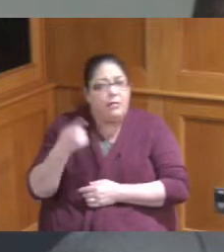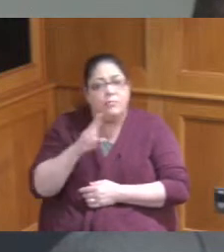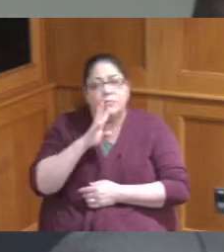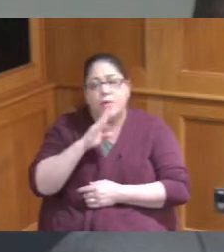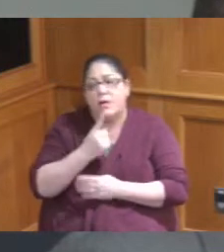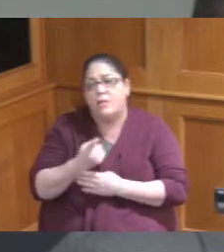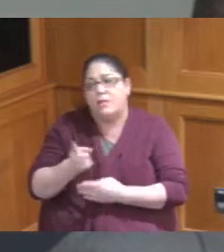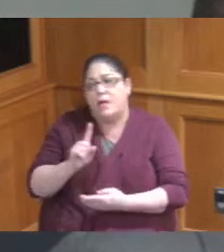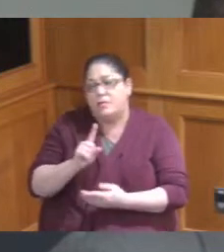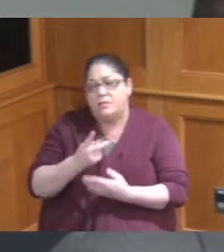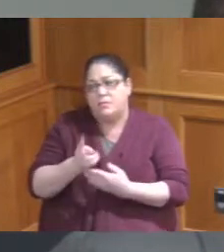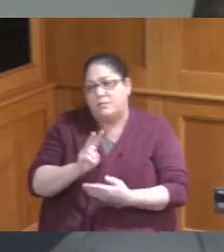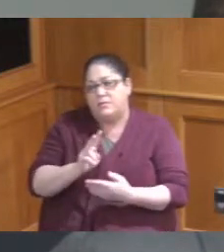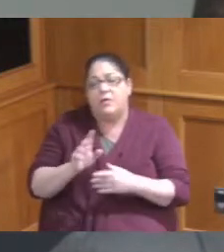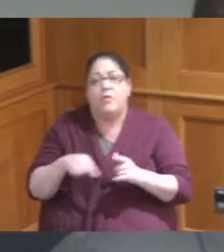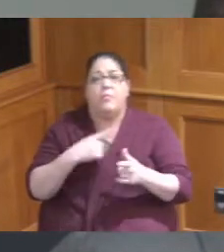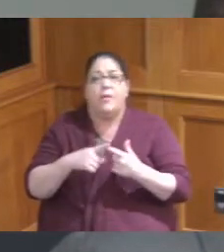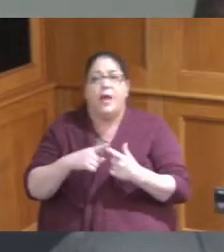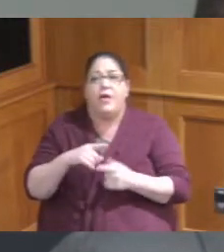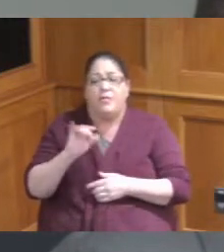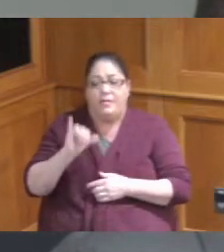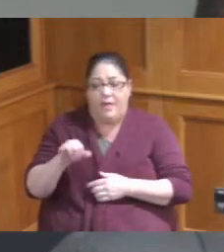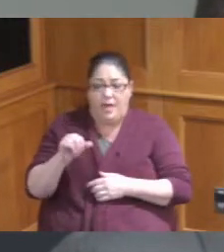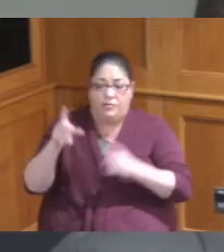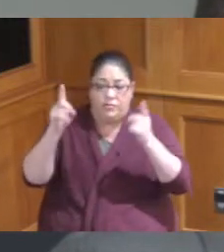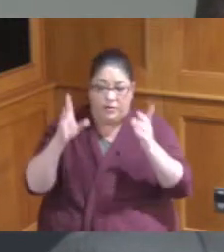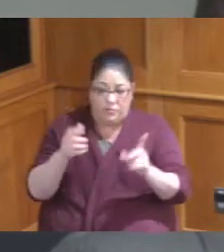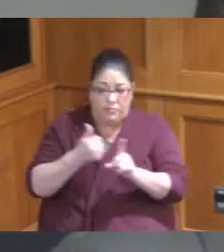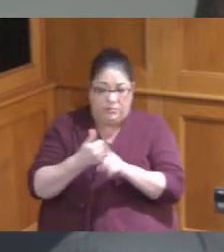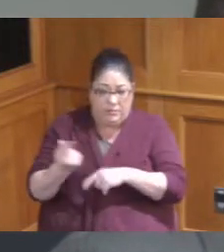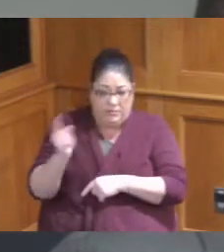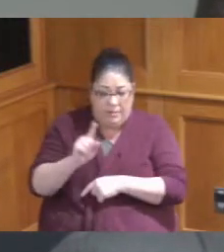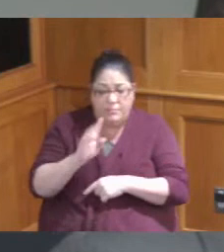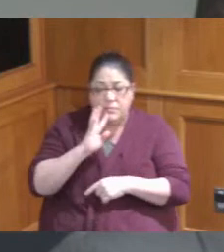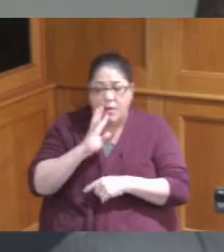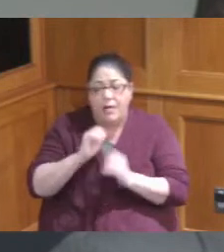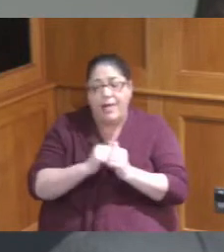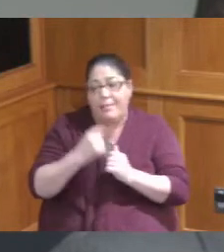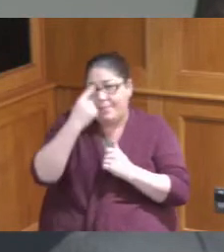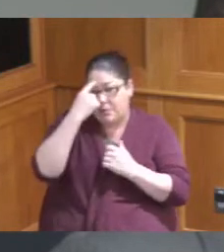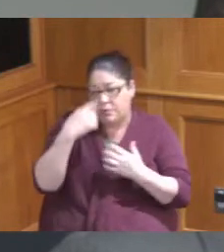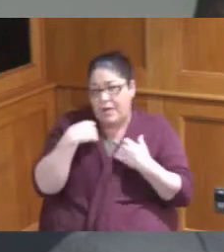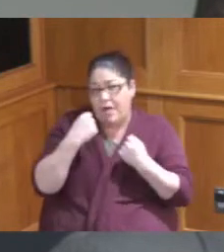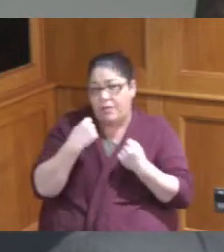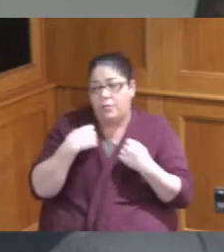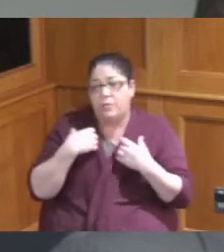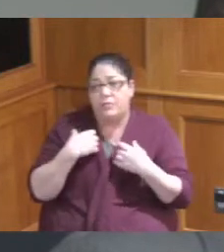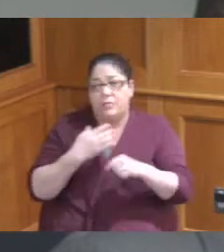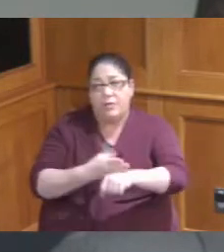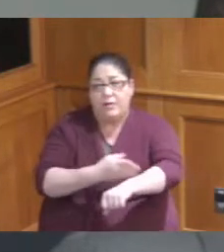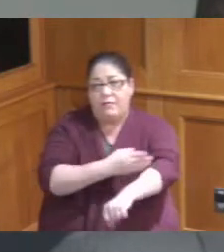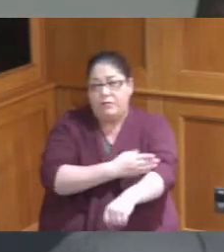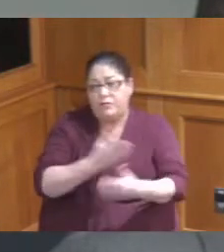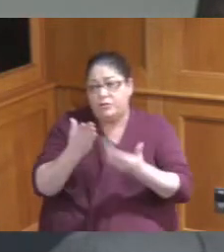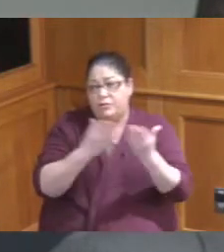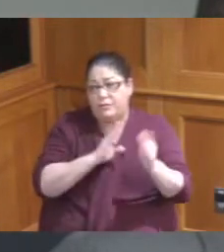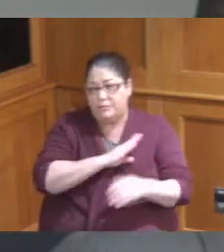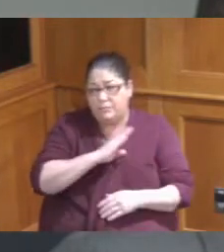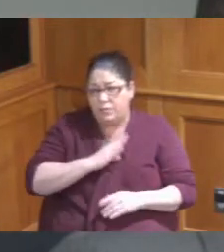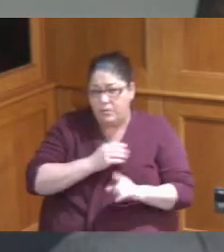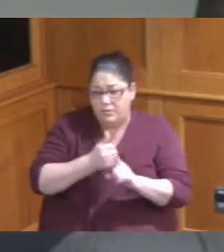between strategies 3CDC and mental health Recovery Services Board to provide some additional funding